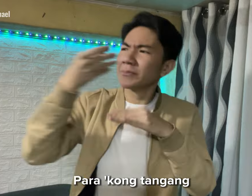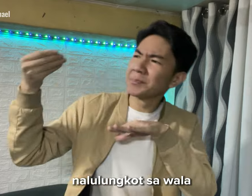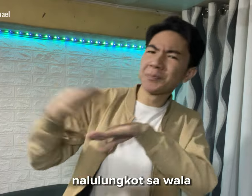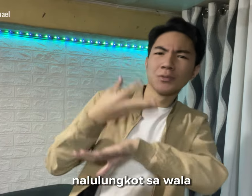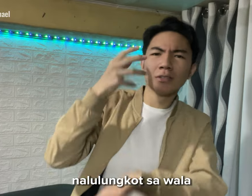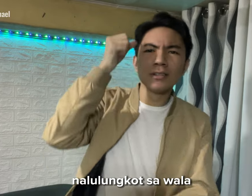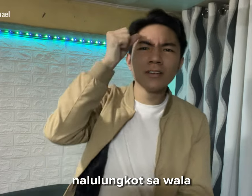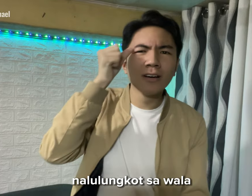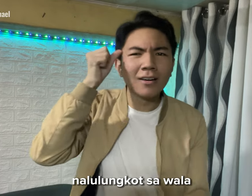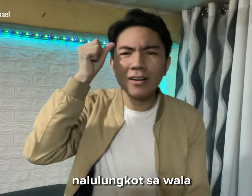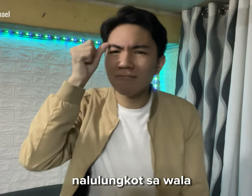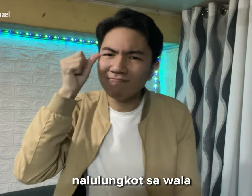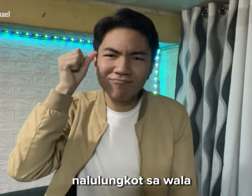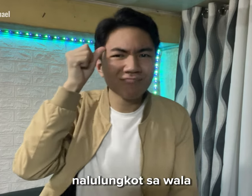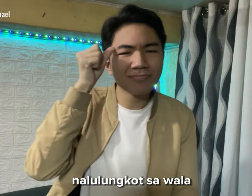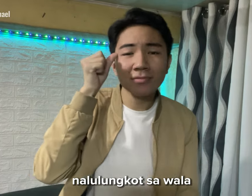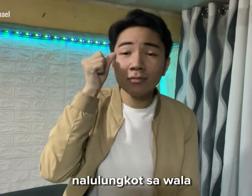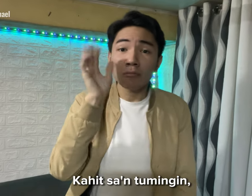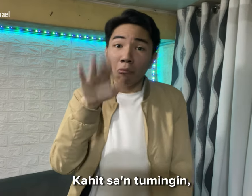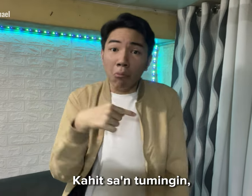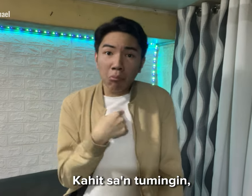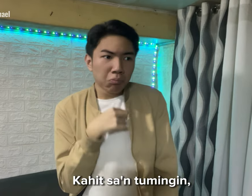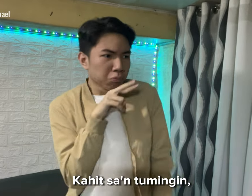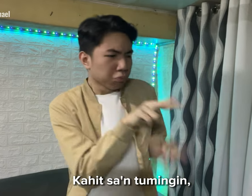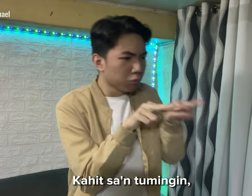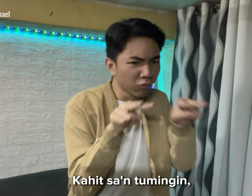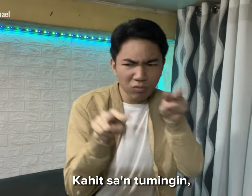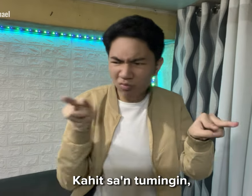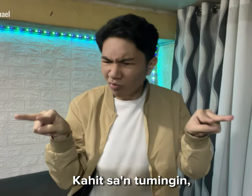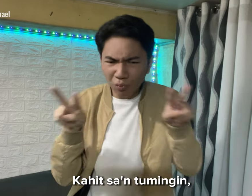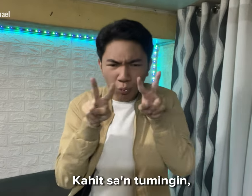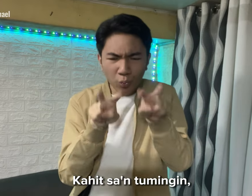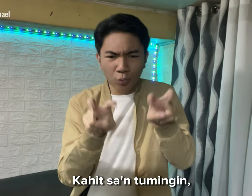and crazy for no reason When I look around,